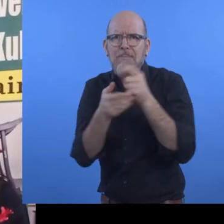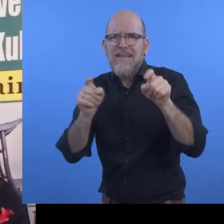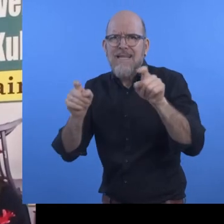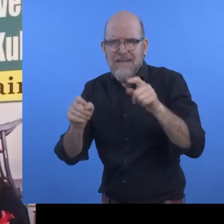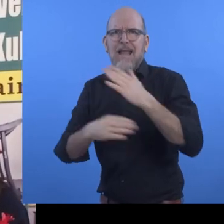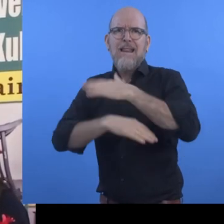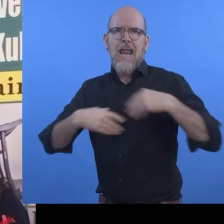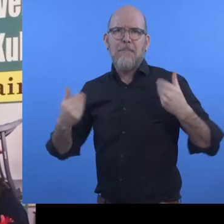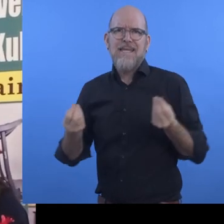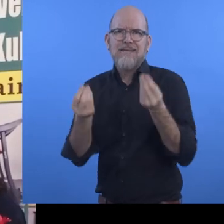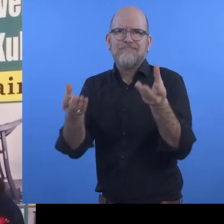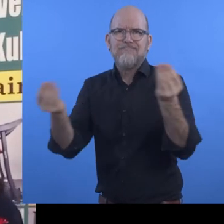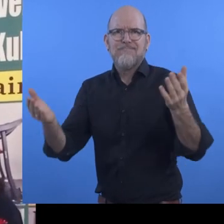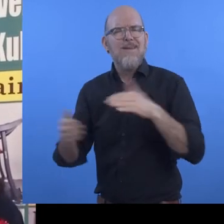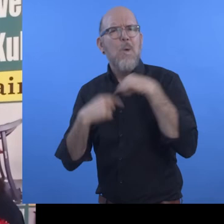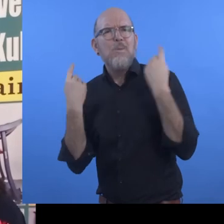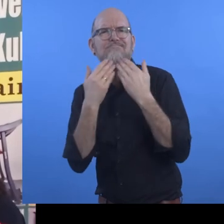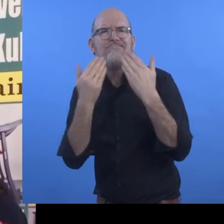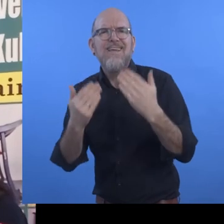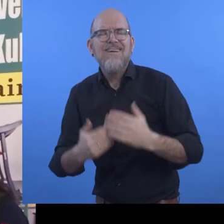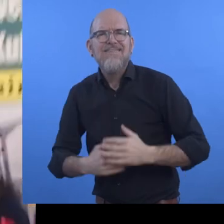last mile child in need of our intervention. Thank you."